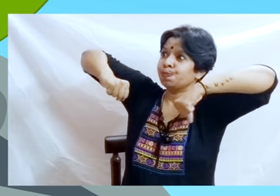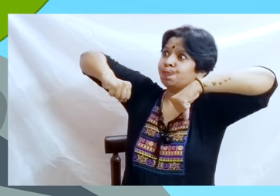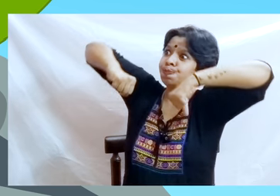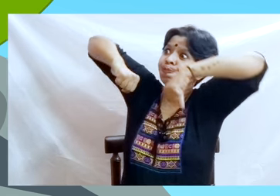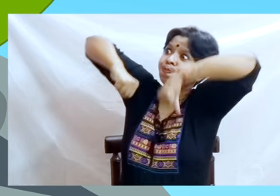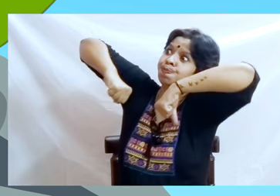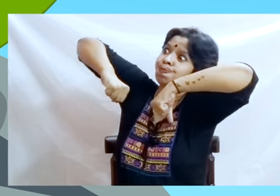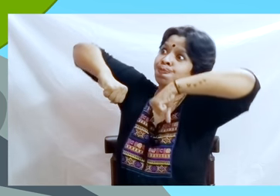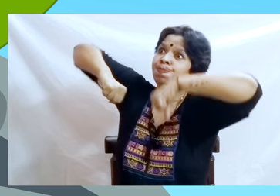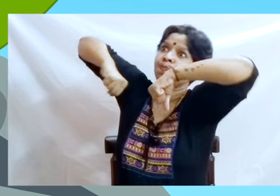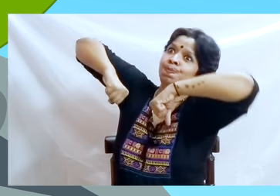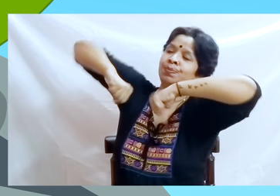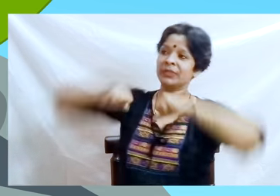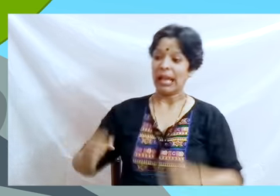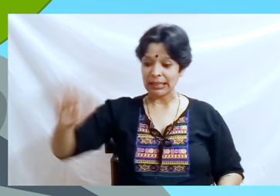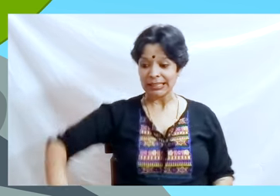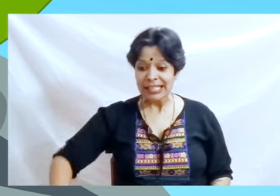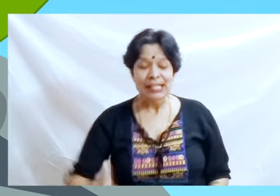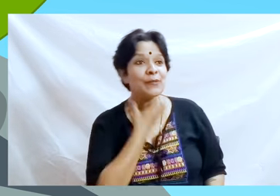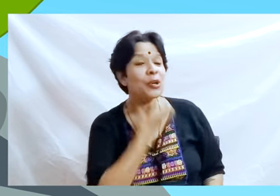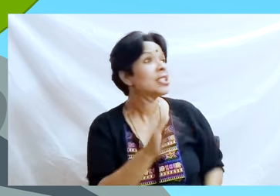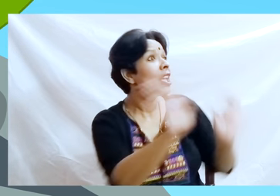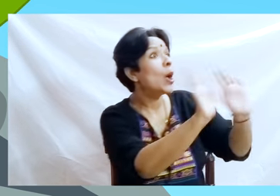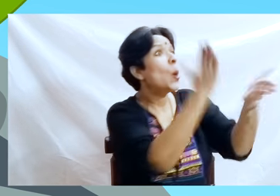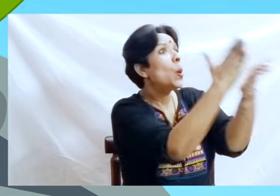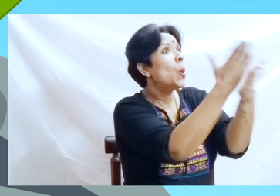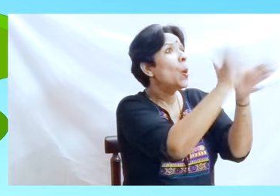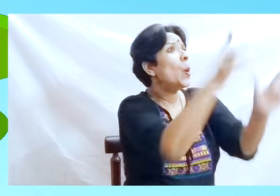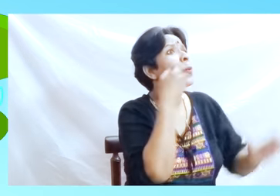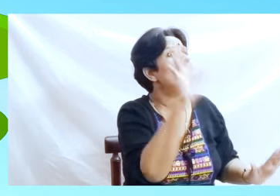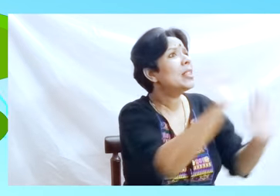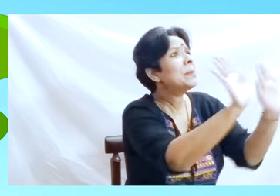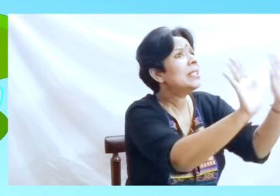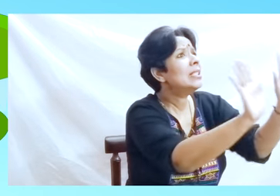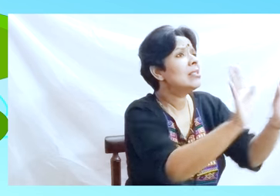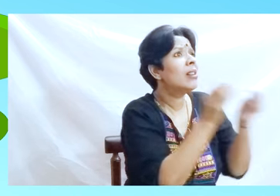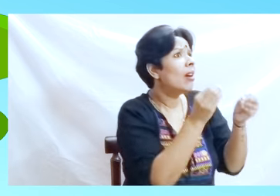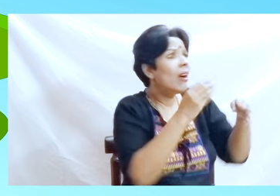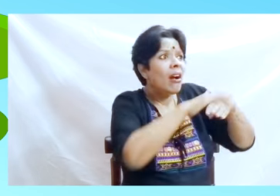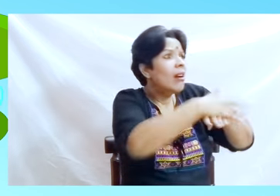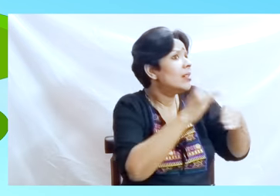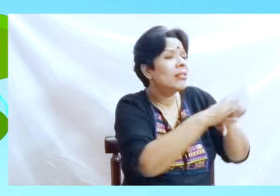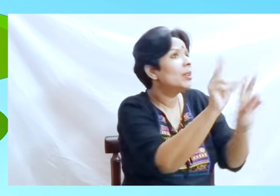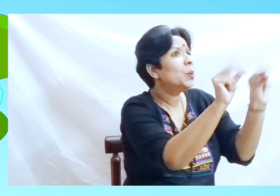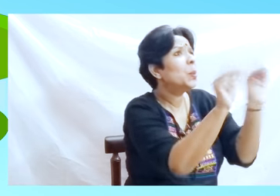and swelled and swelled and swelled! "Stop it father” said the little frog.